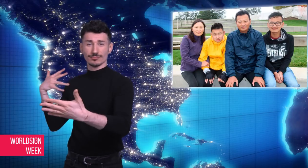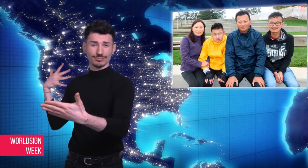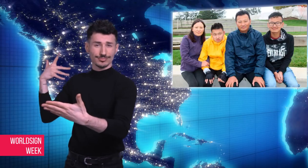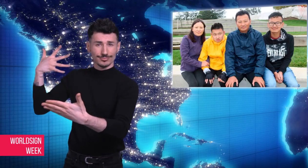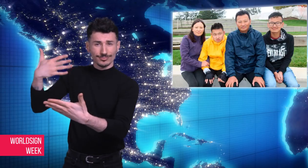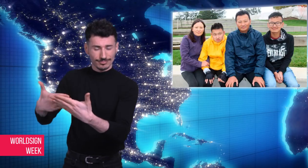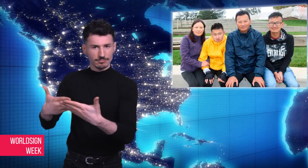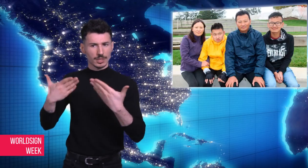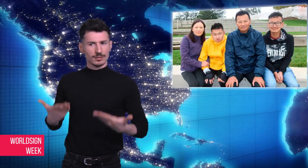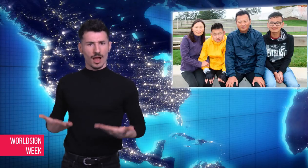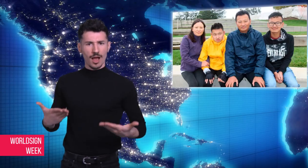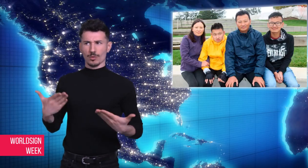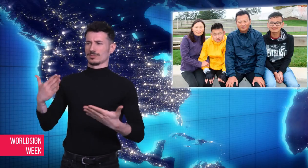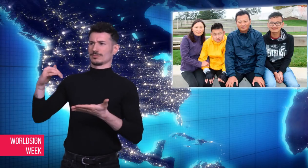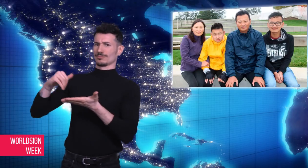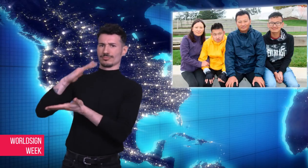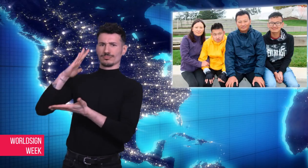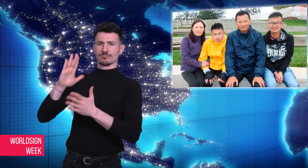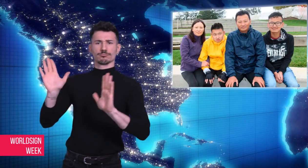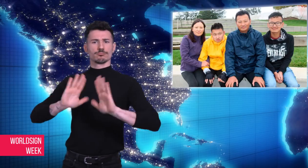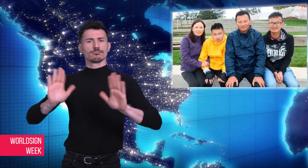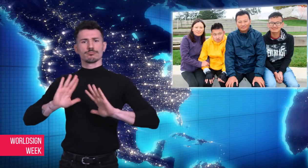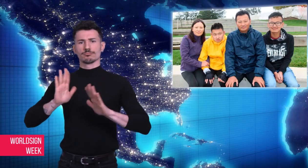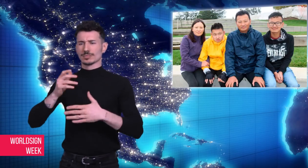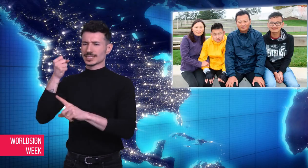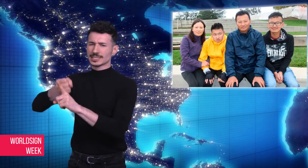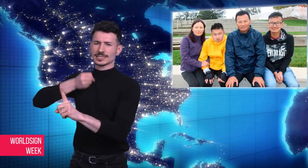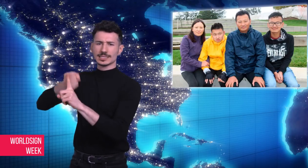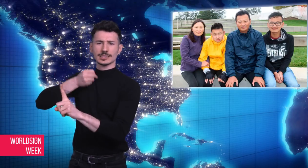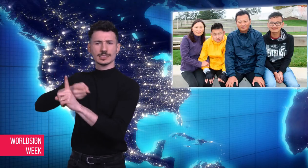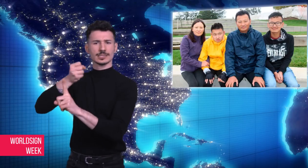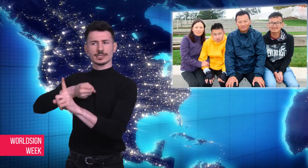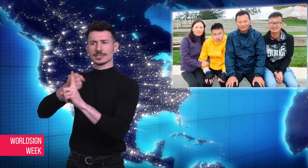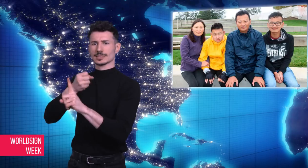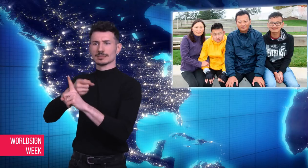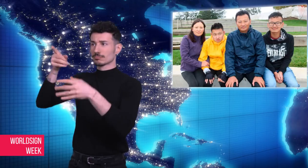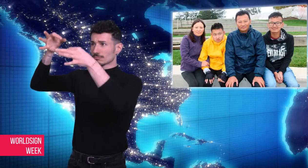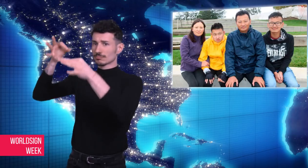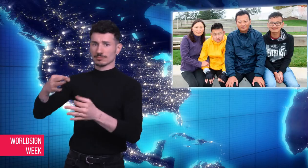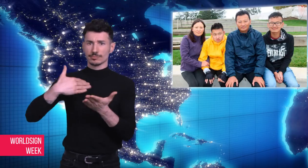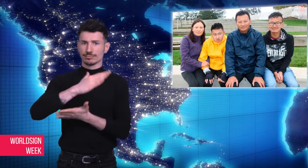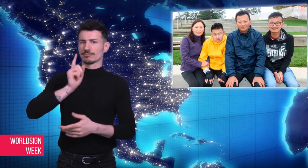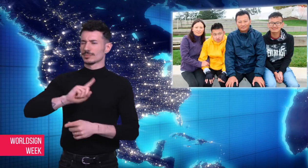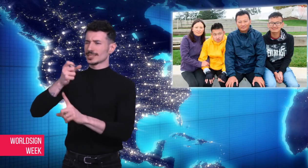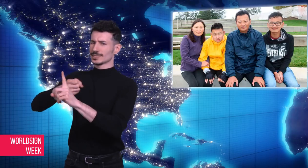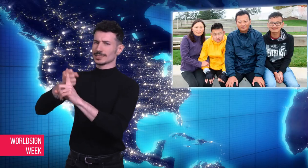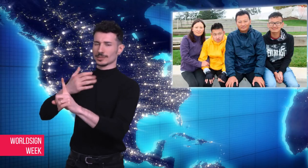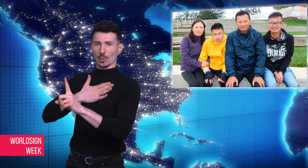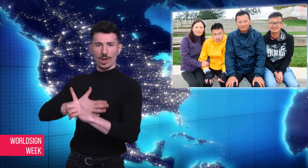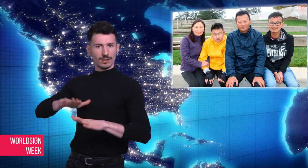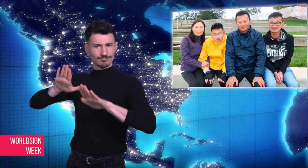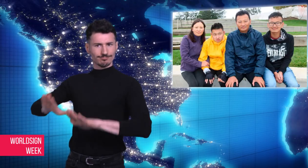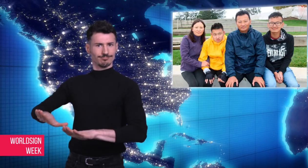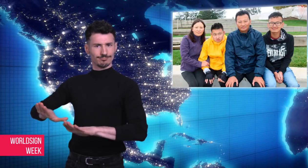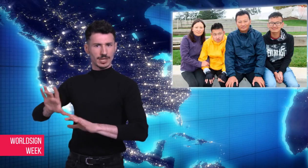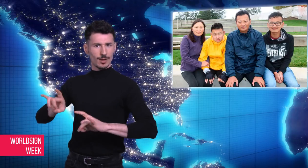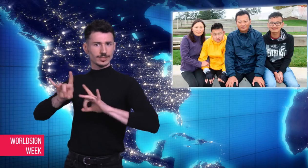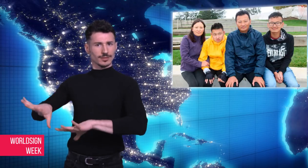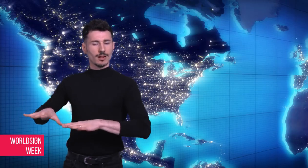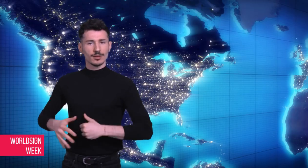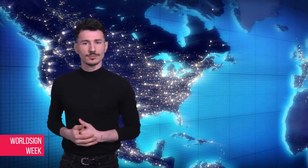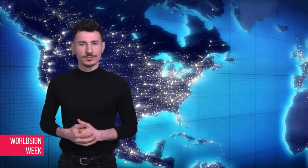to remove them from the country.